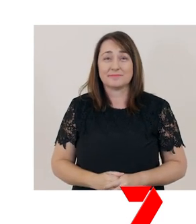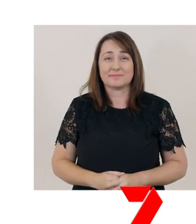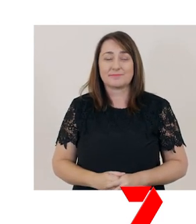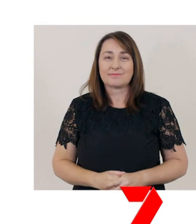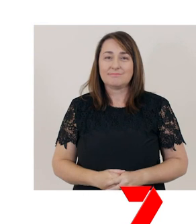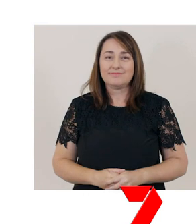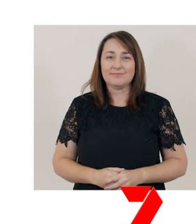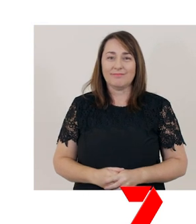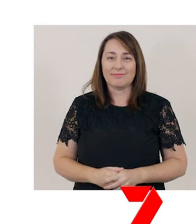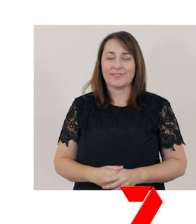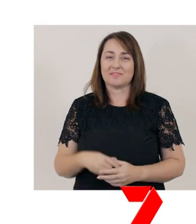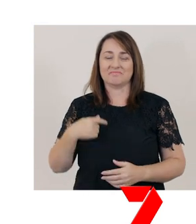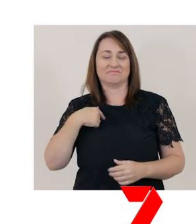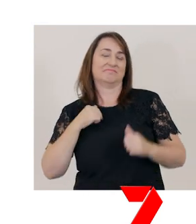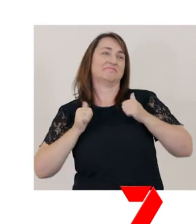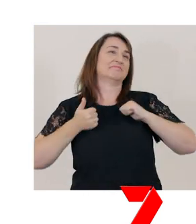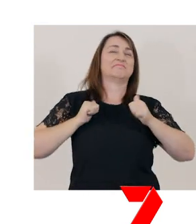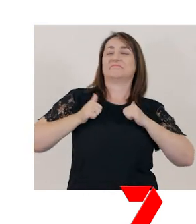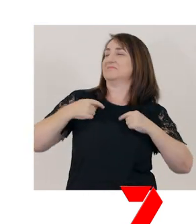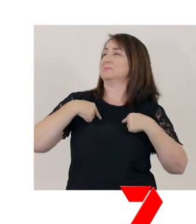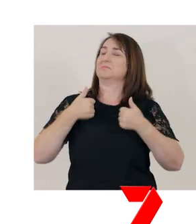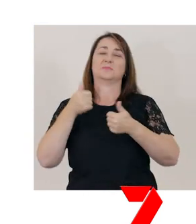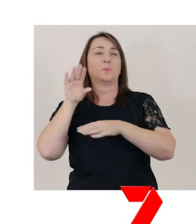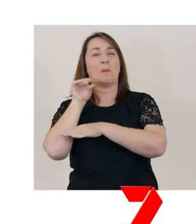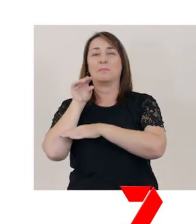“What a puppet I am!” said Jim.